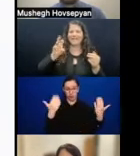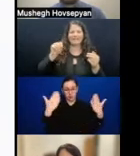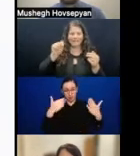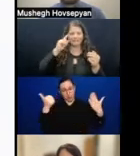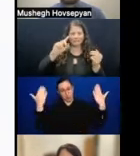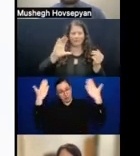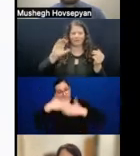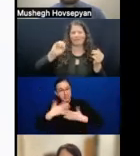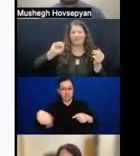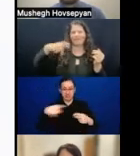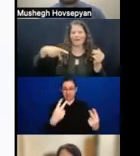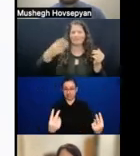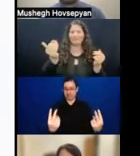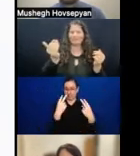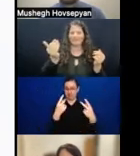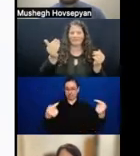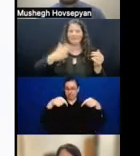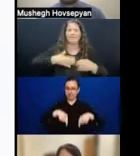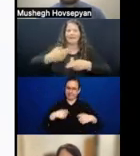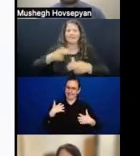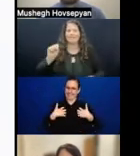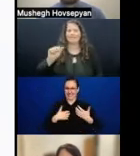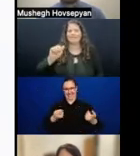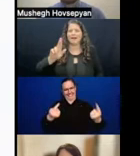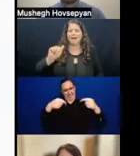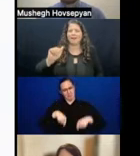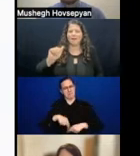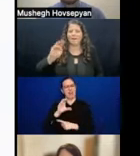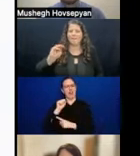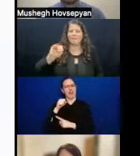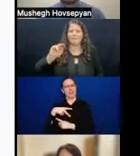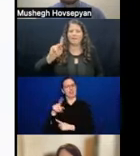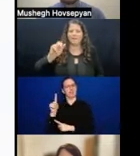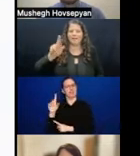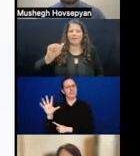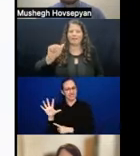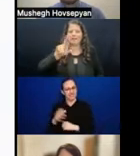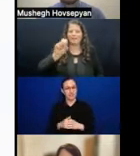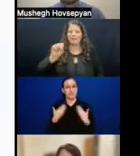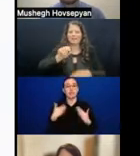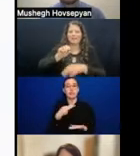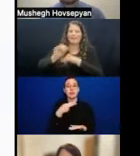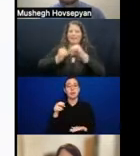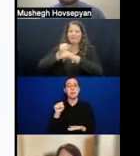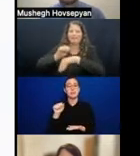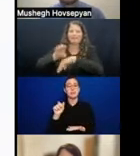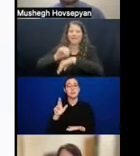My name is Sara Minkara and I'm the U.S. Special Advisor on International Disability Rights. Before we get started, I just want